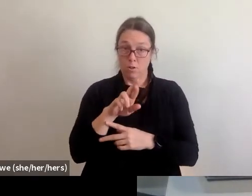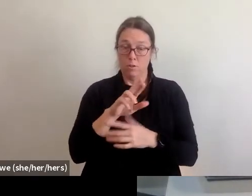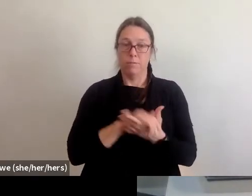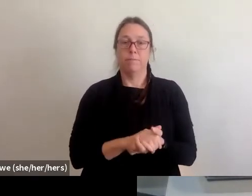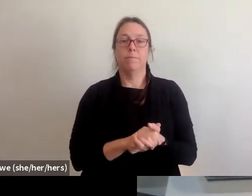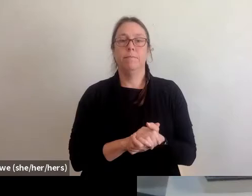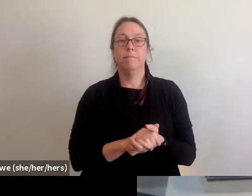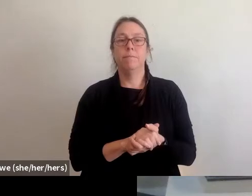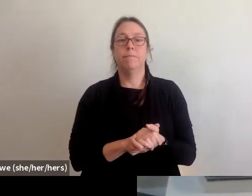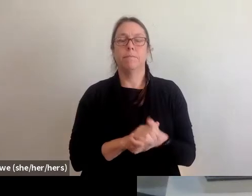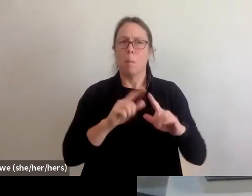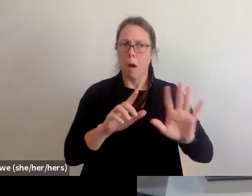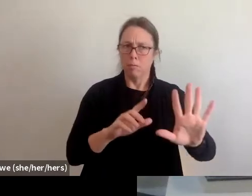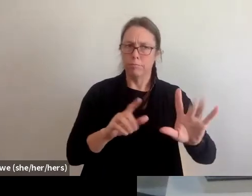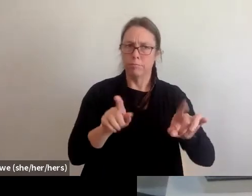But I did wanna note just during COVID,